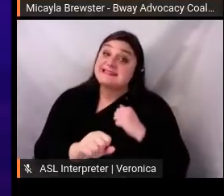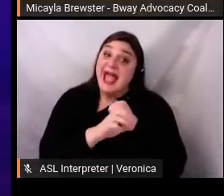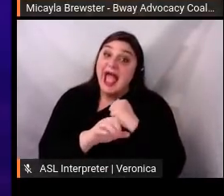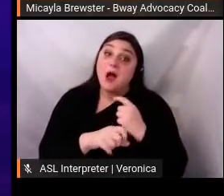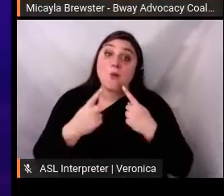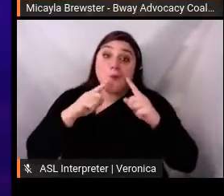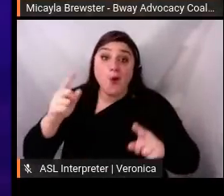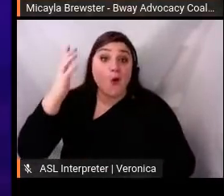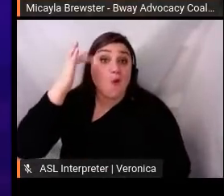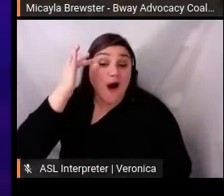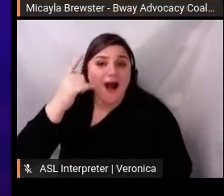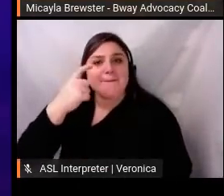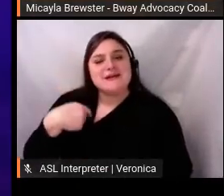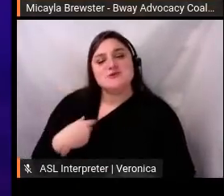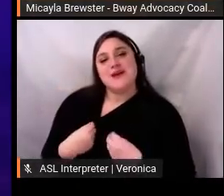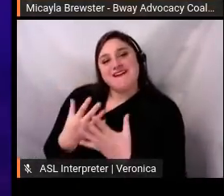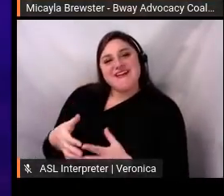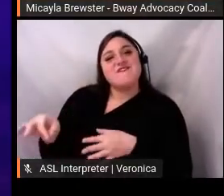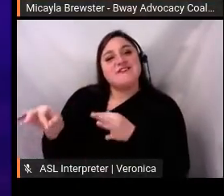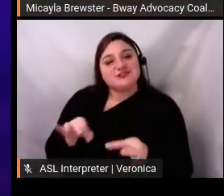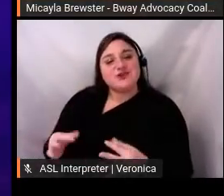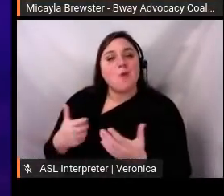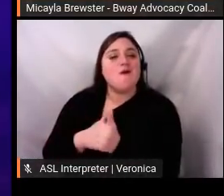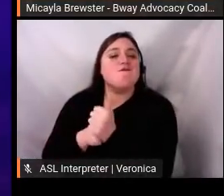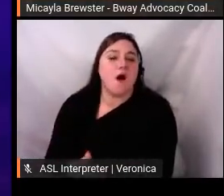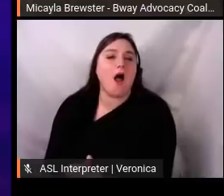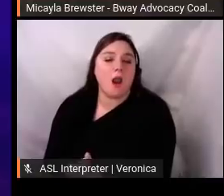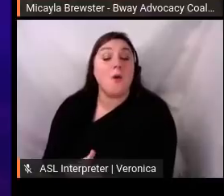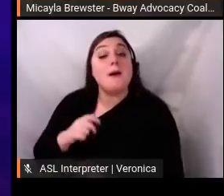it's a guessing game that you leave your audience to make the decision on.